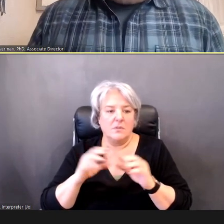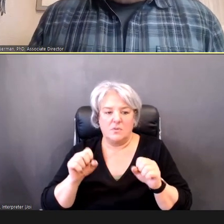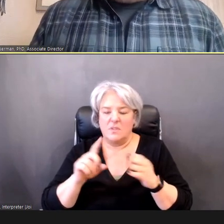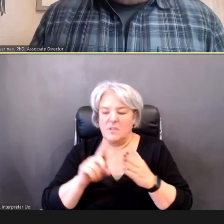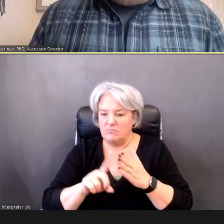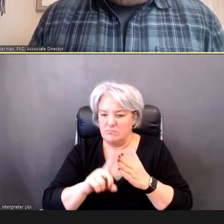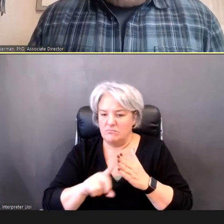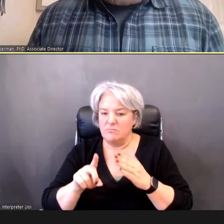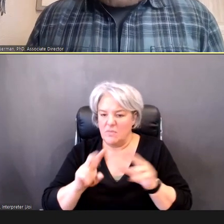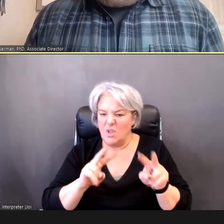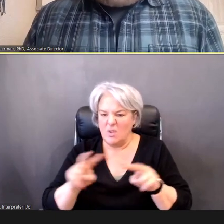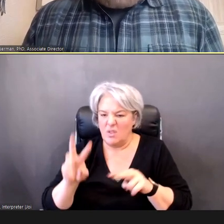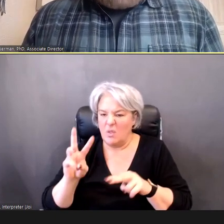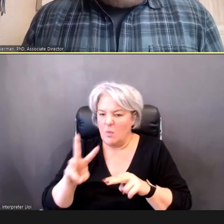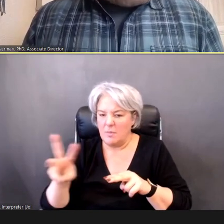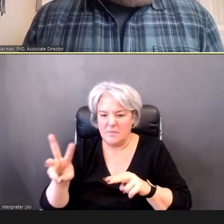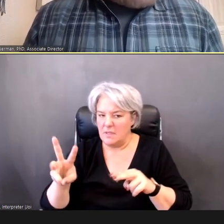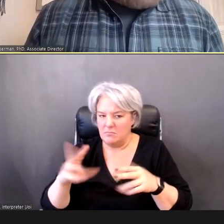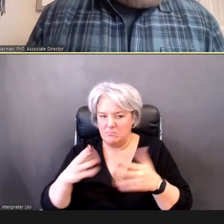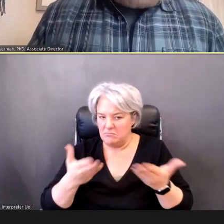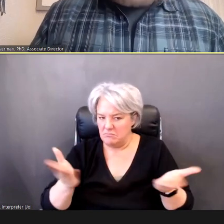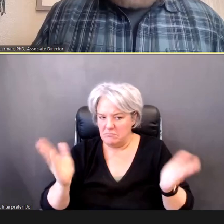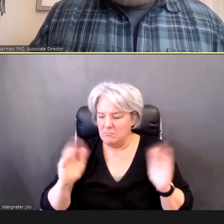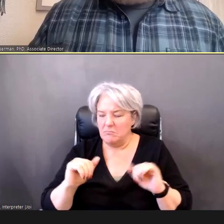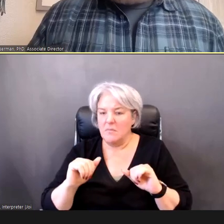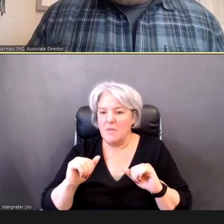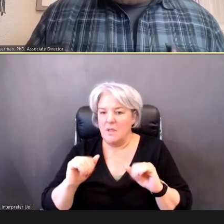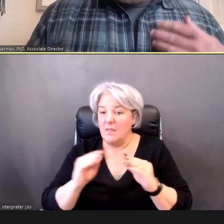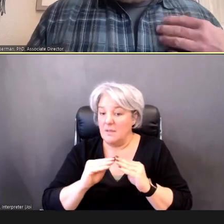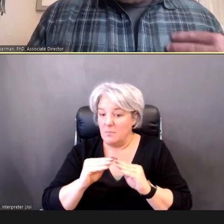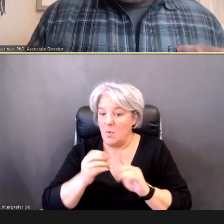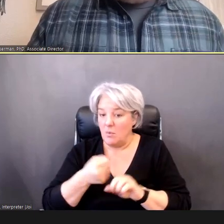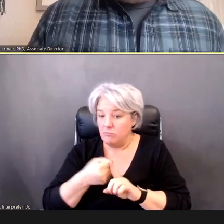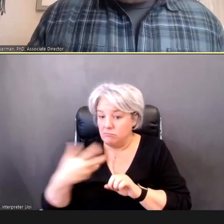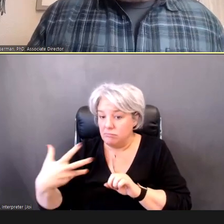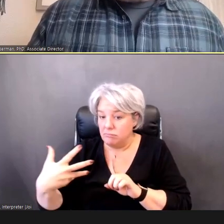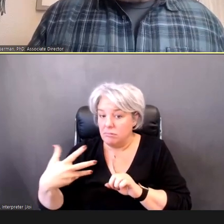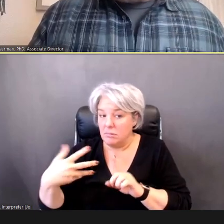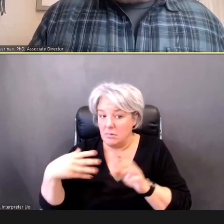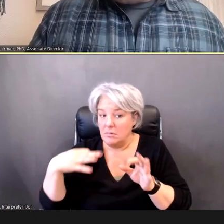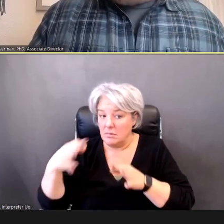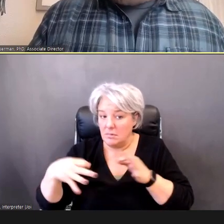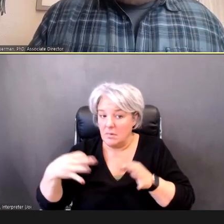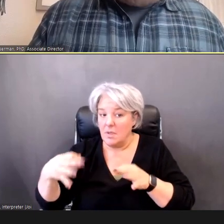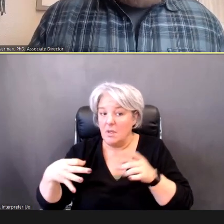again, there's a more detailed description of the use of that form